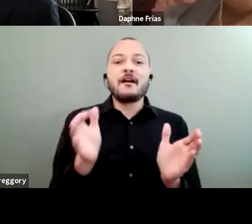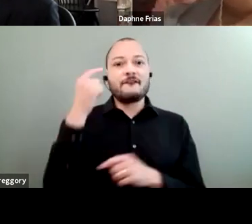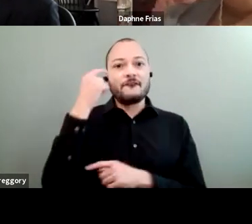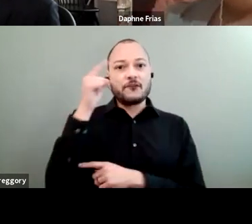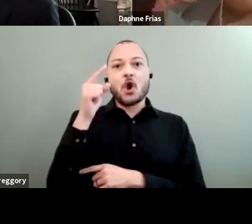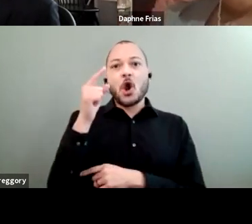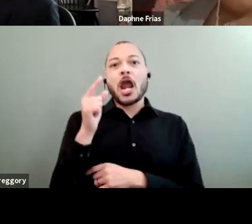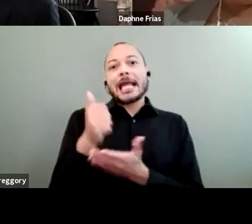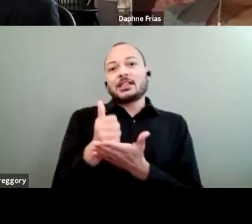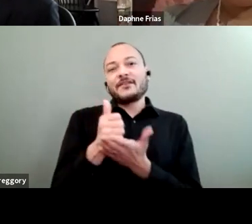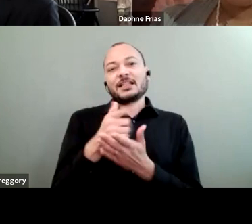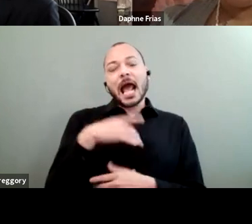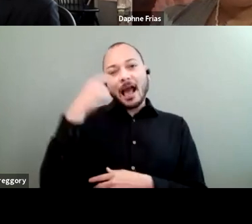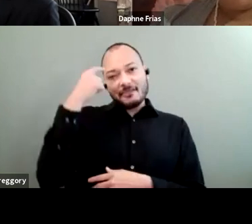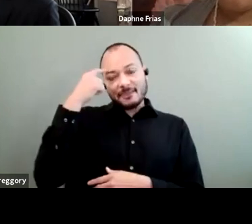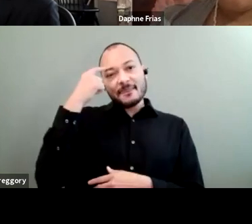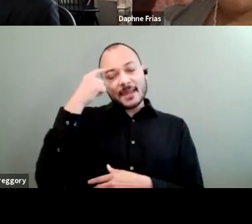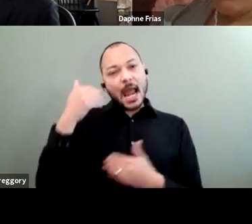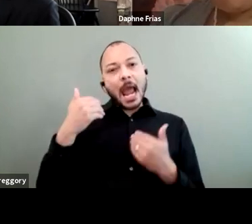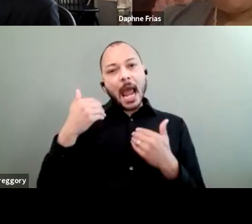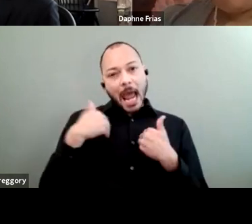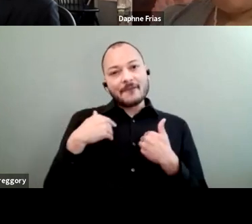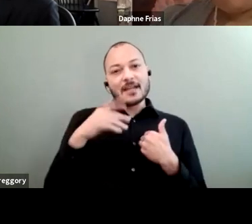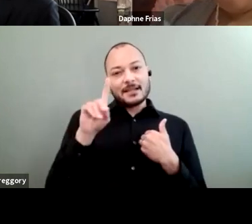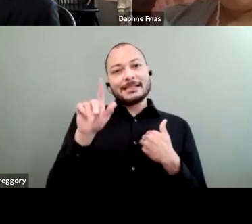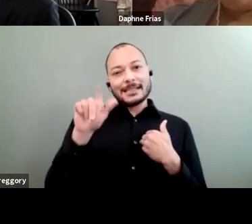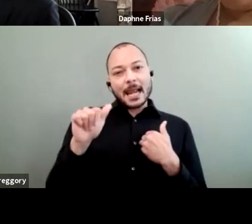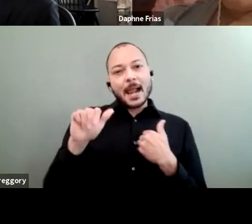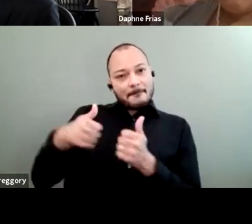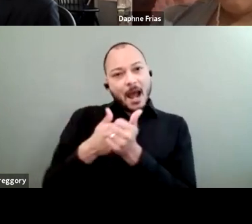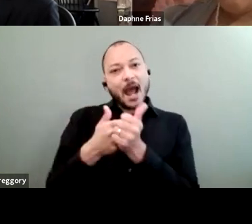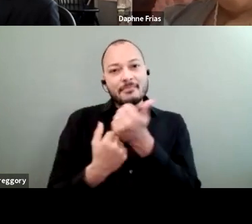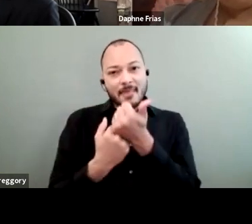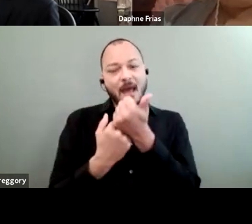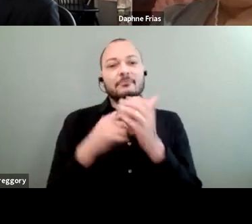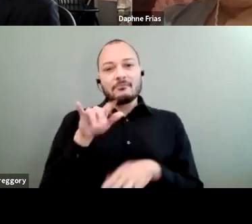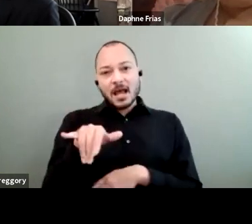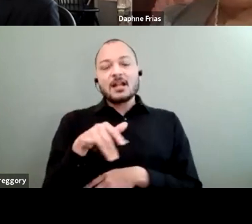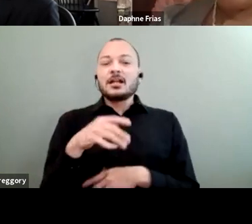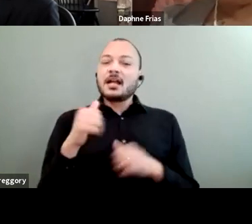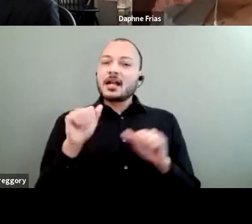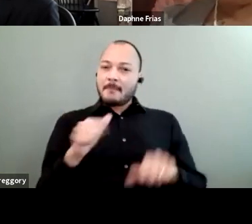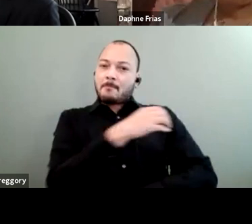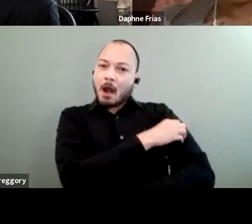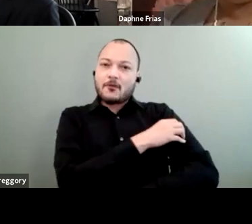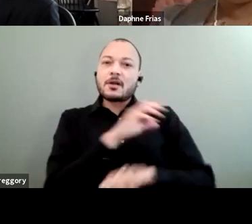So I think having the data behind that would be incredibly powerful and that I really strongly urge